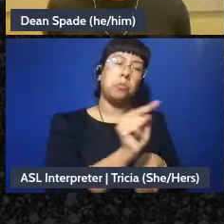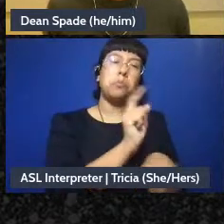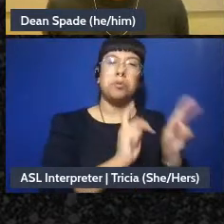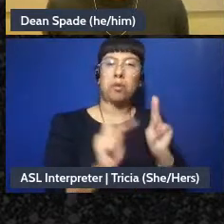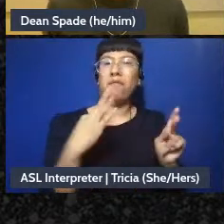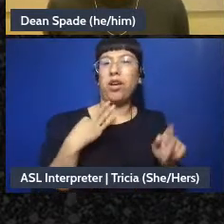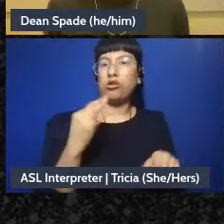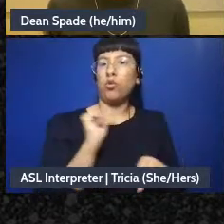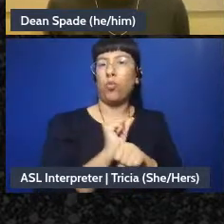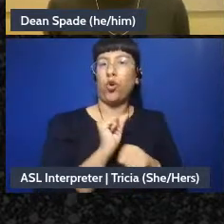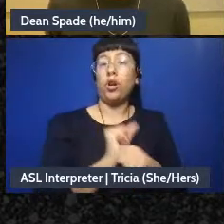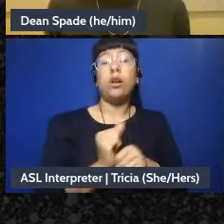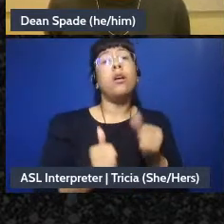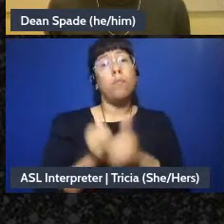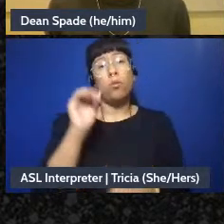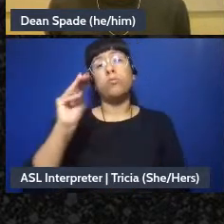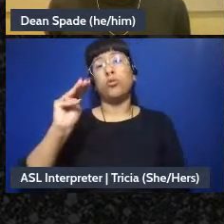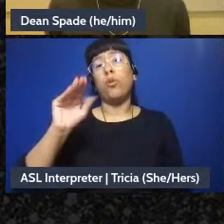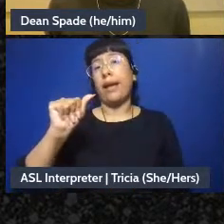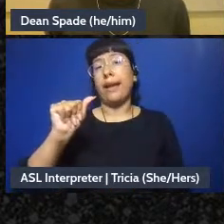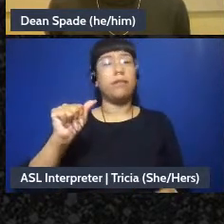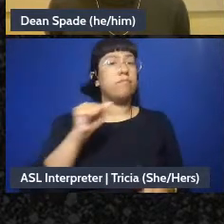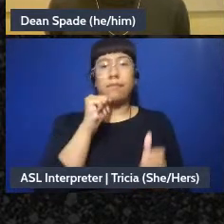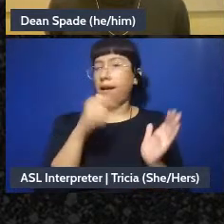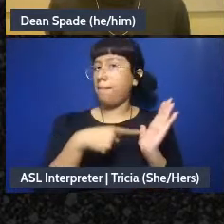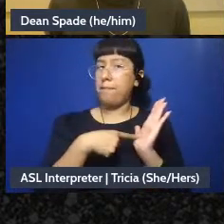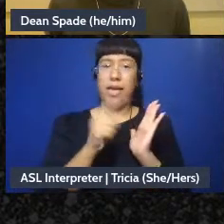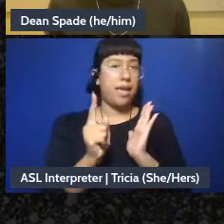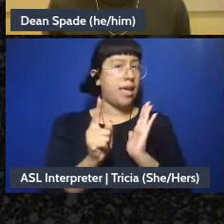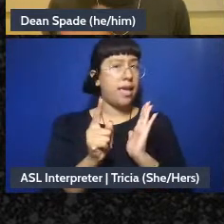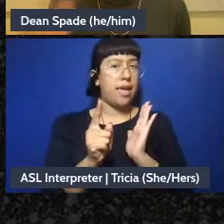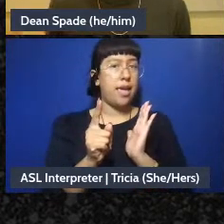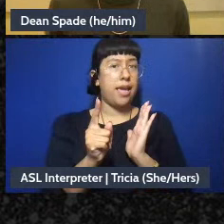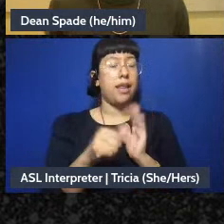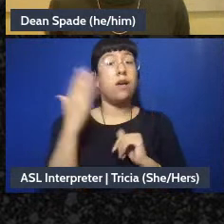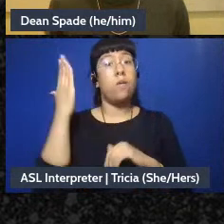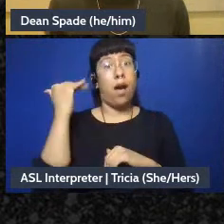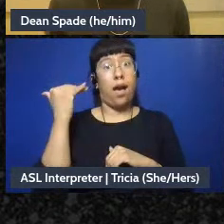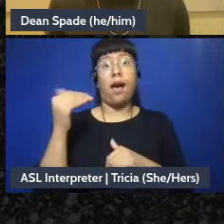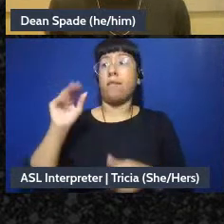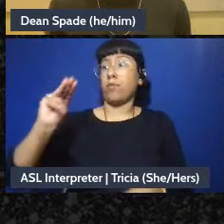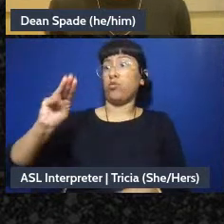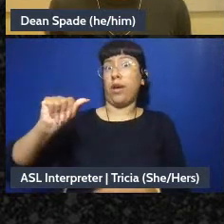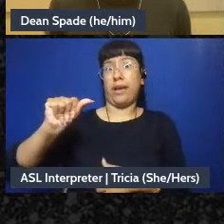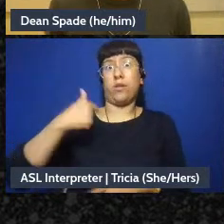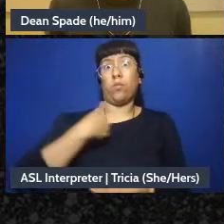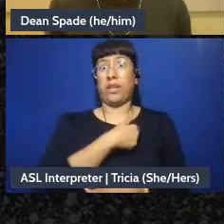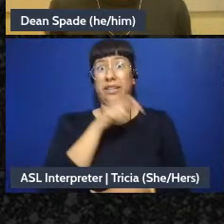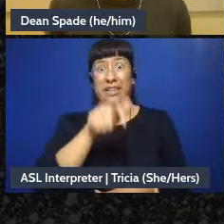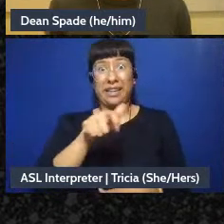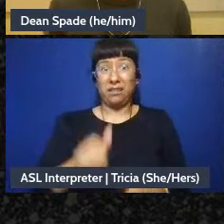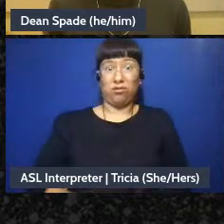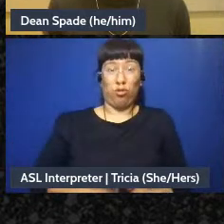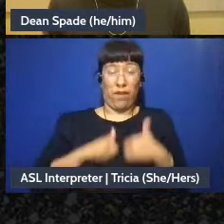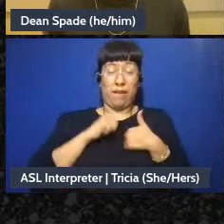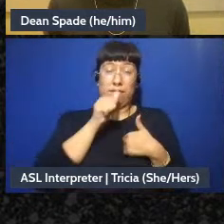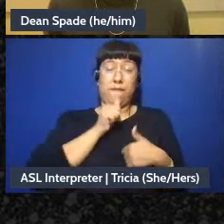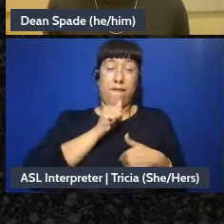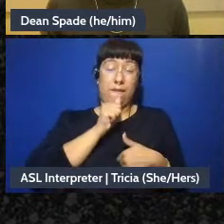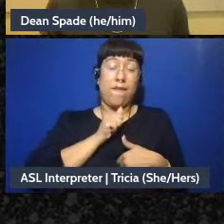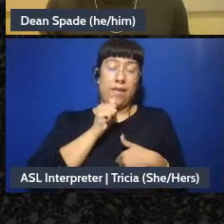and most mutual aid groups will be unpaid because the amount of mutual aid we need in our society to survive is far higher than the amount of,